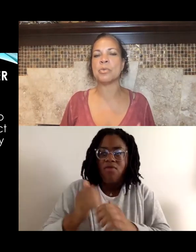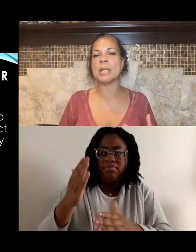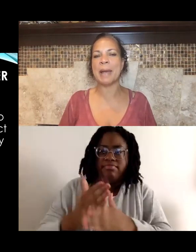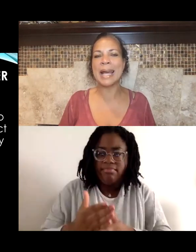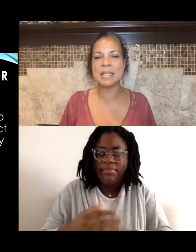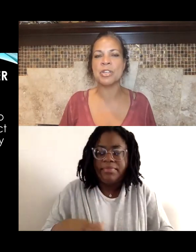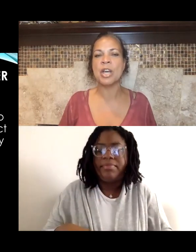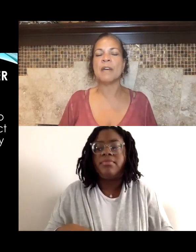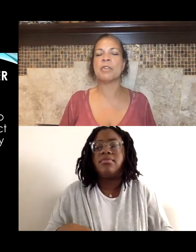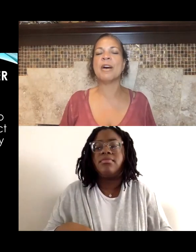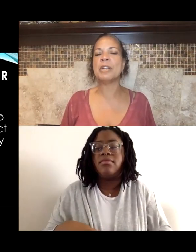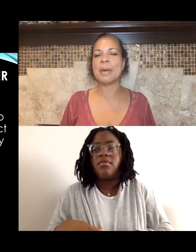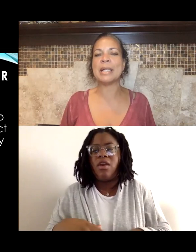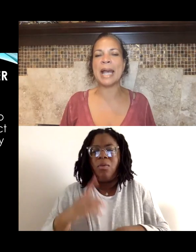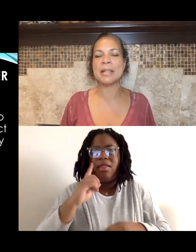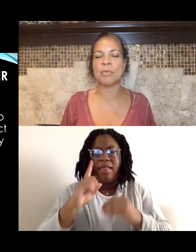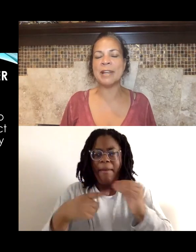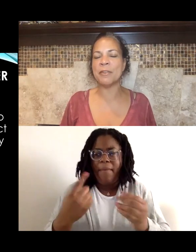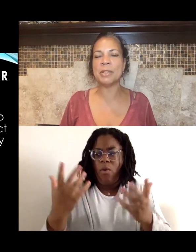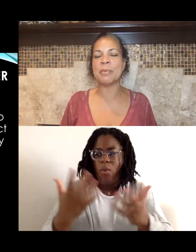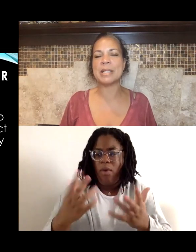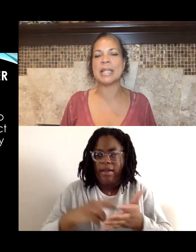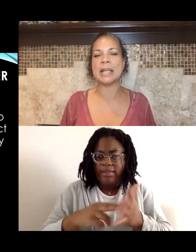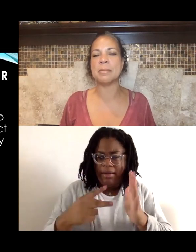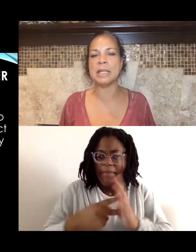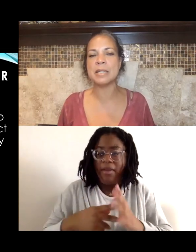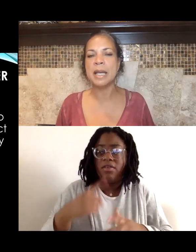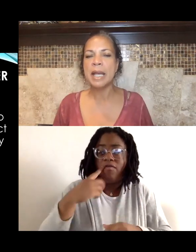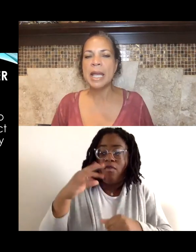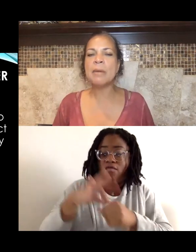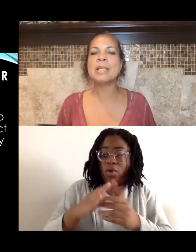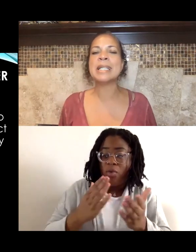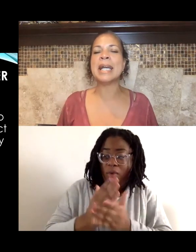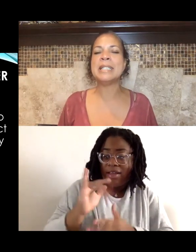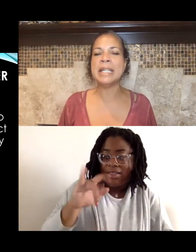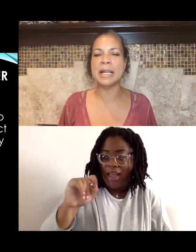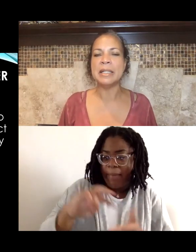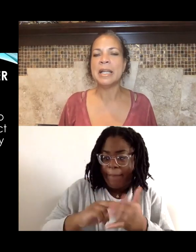what the passage of the Voting Rights Act means, it was an idea,